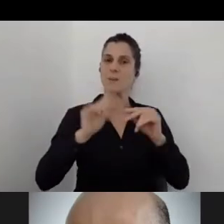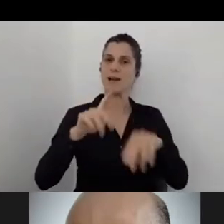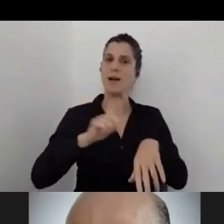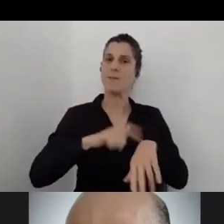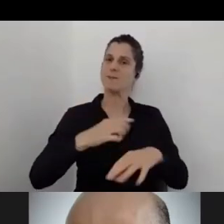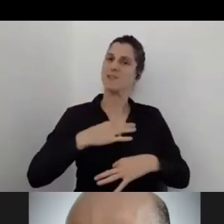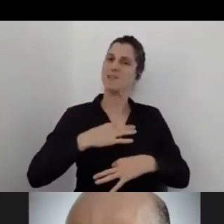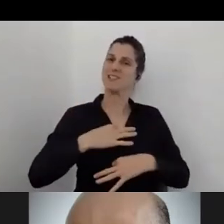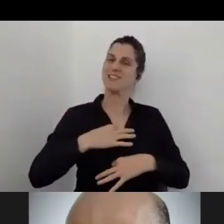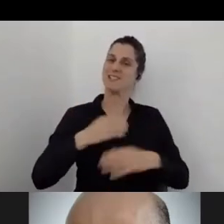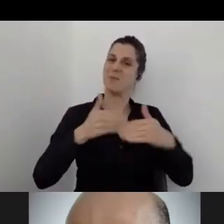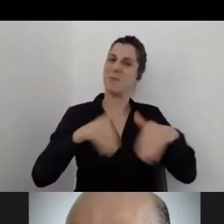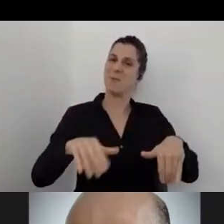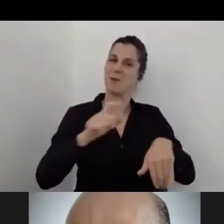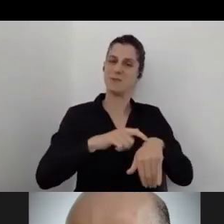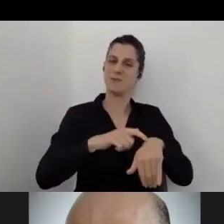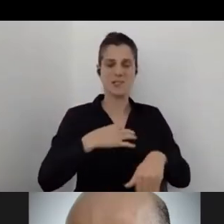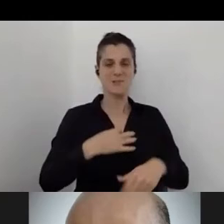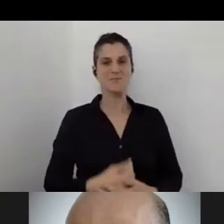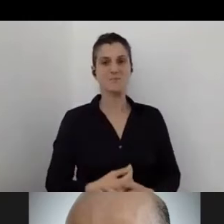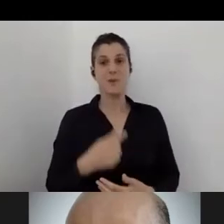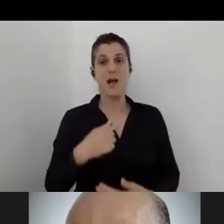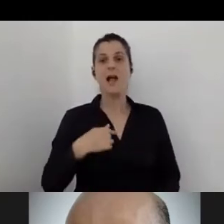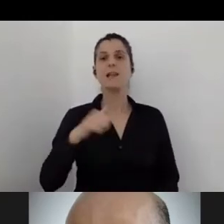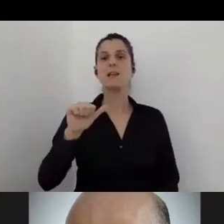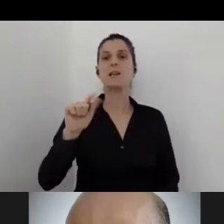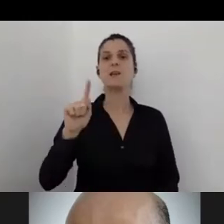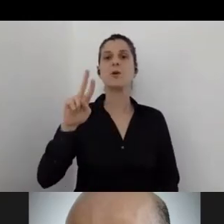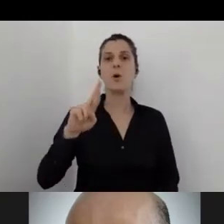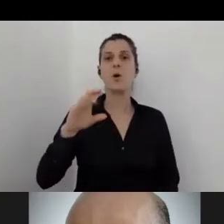I am Or Cohen from Global Ramp, the CEO of Global Ramp.